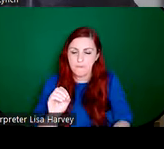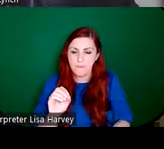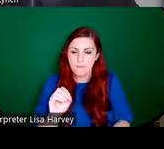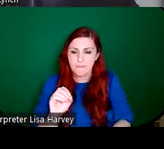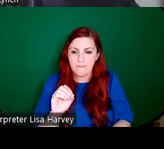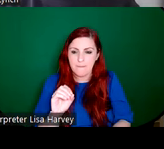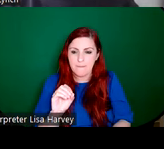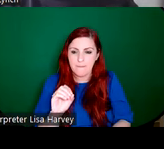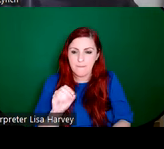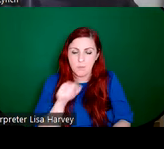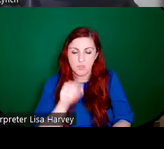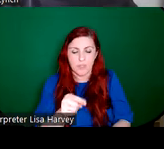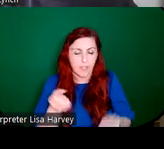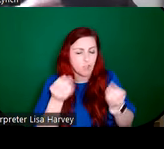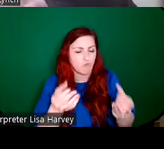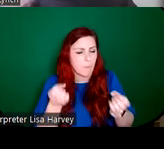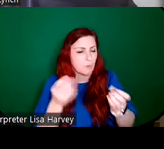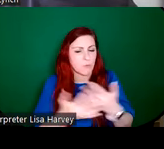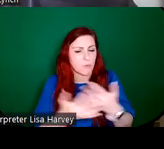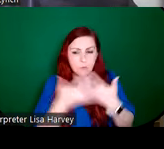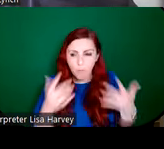contributed so much to An Túr Ghloine, and particularly her social connections